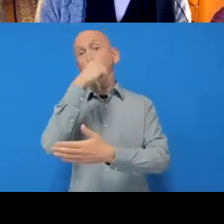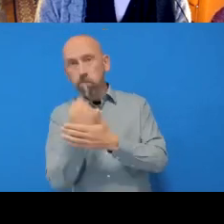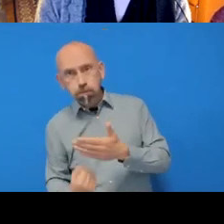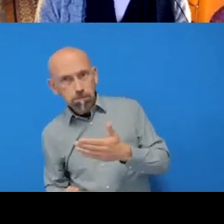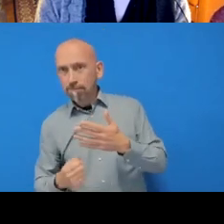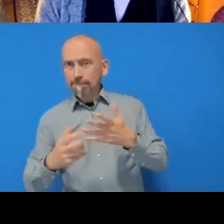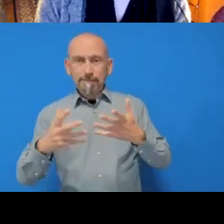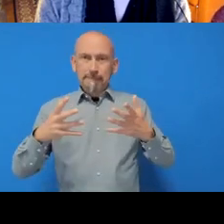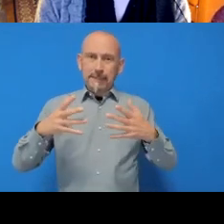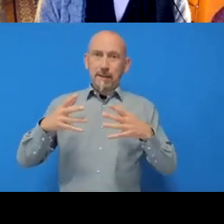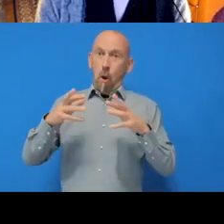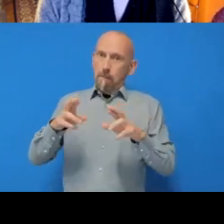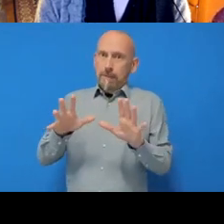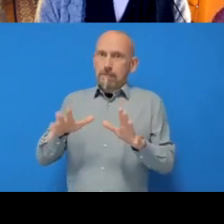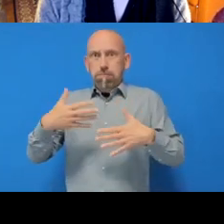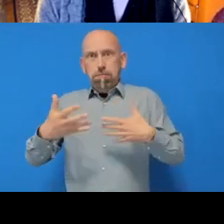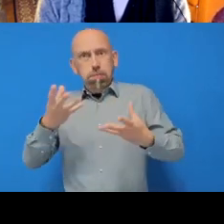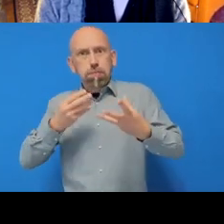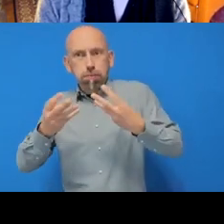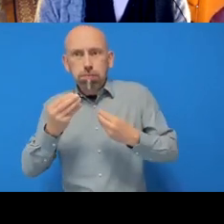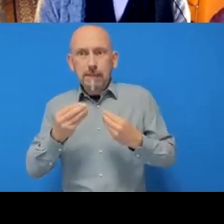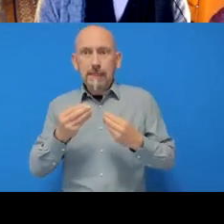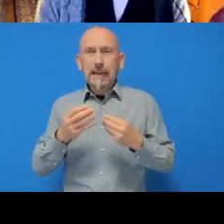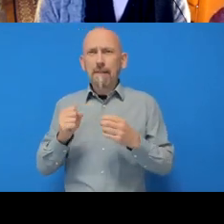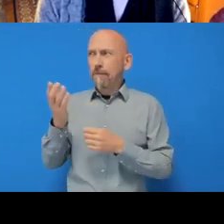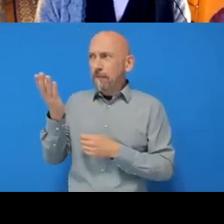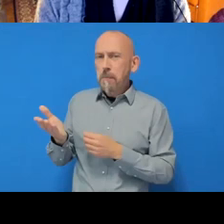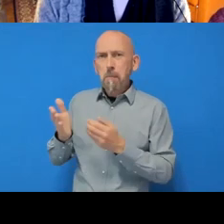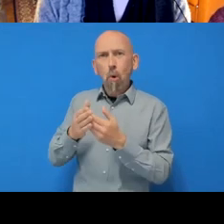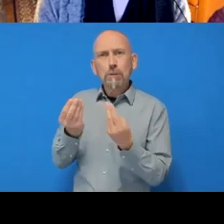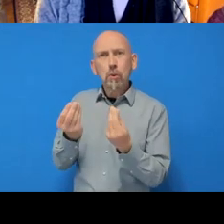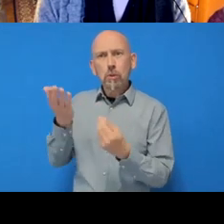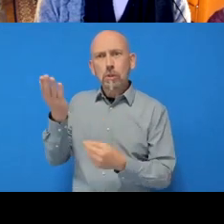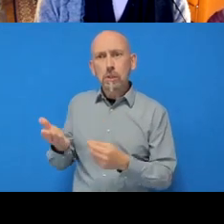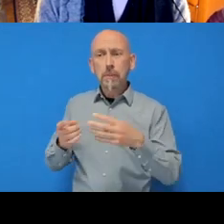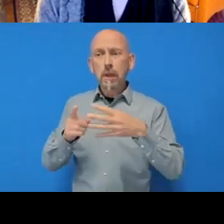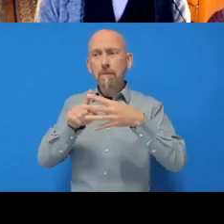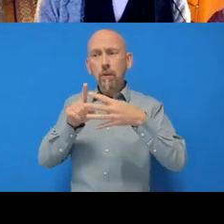And here's just a list of some other resources. So the first two are particularly relevant to R,